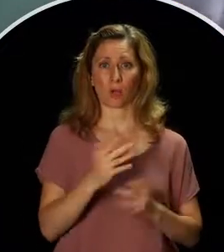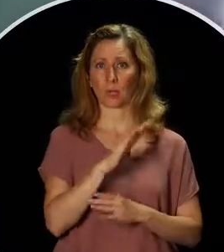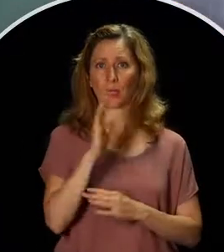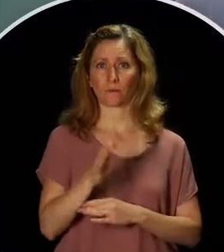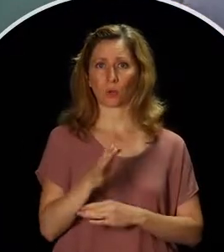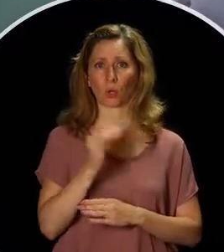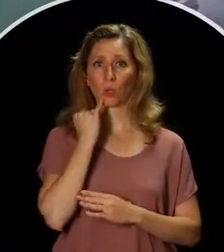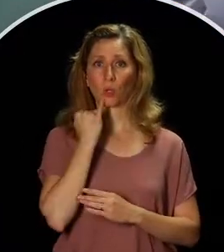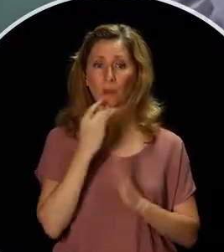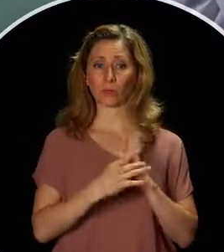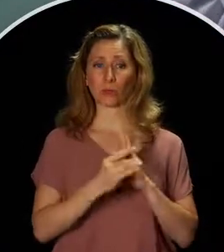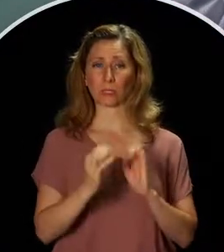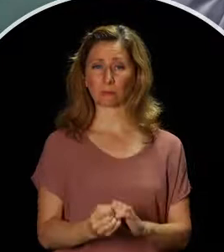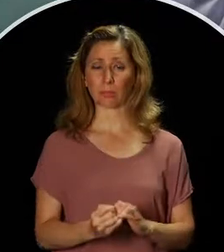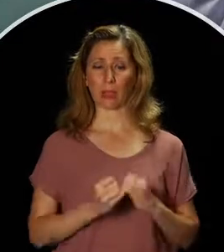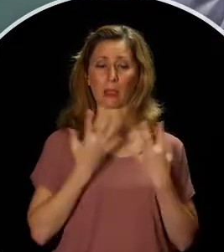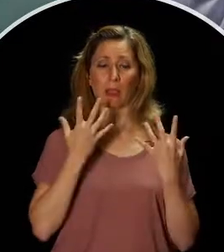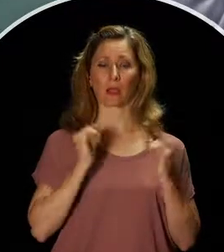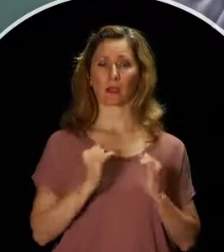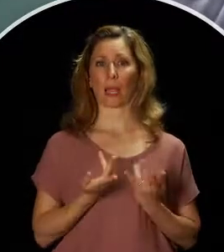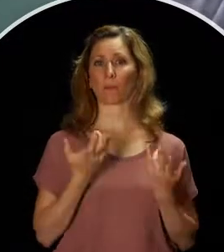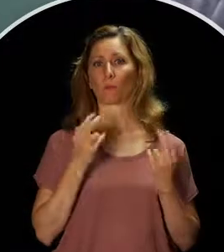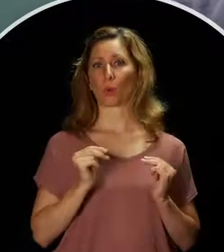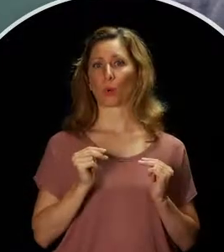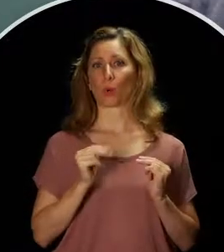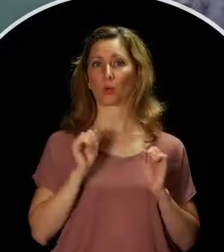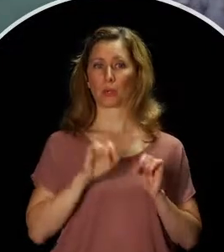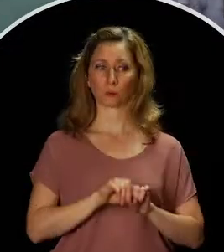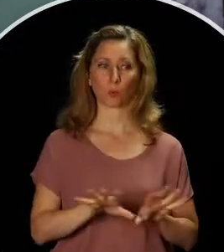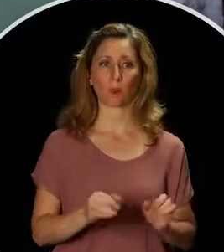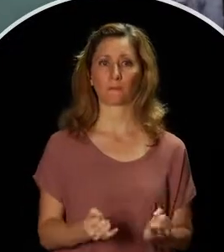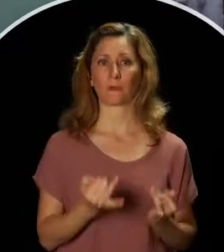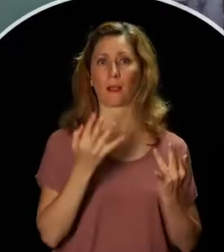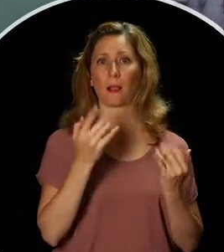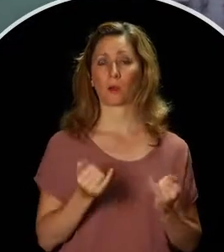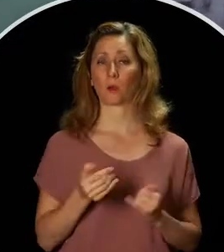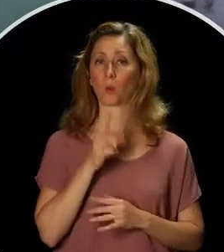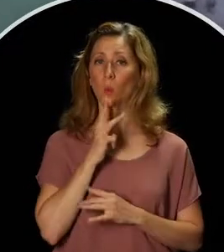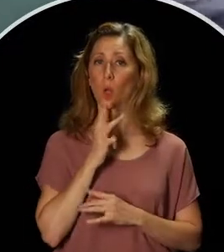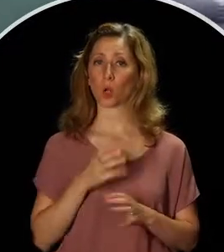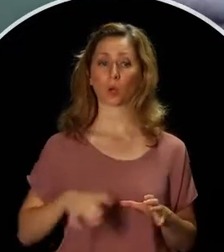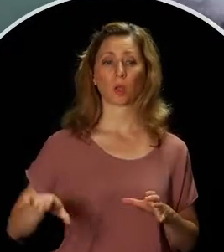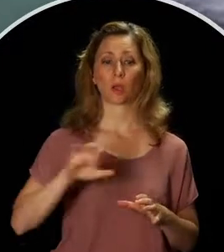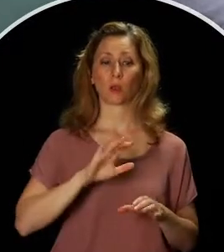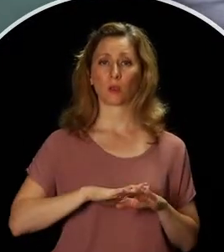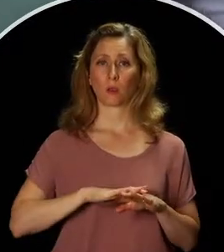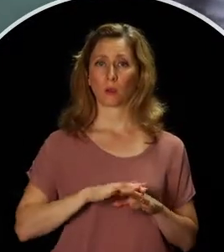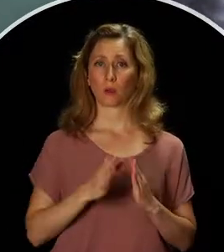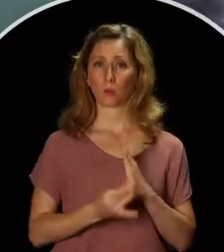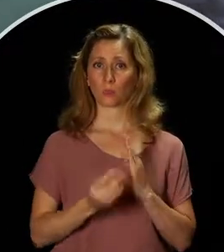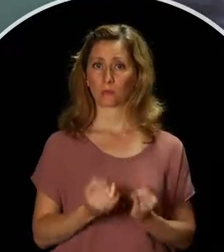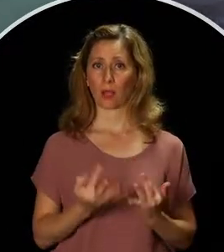Splashed grease can burn you and spread the flames. Never put water on a grease fire. The water can make the fire worse